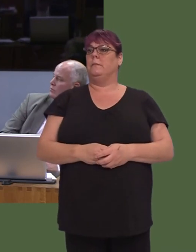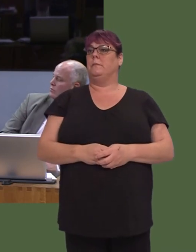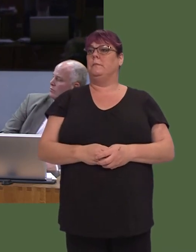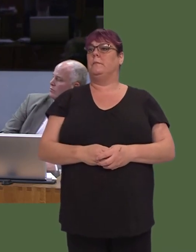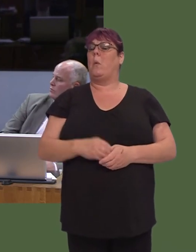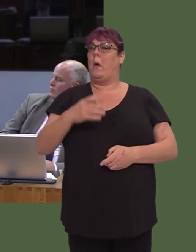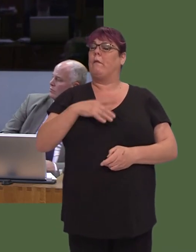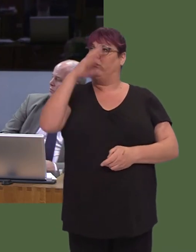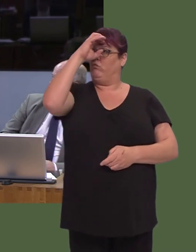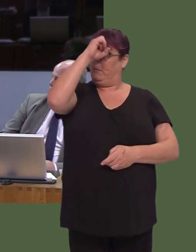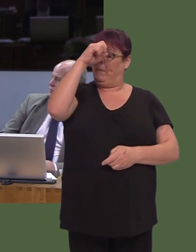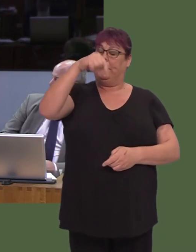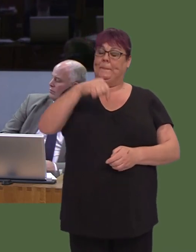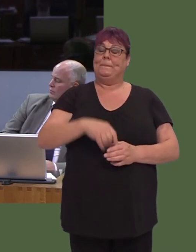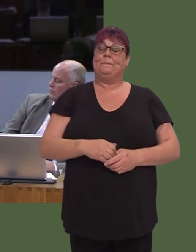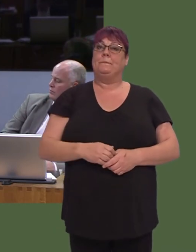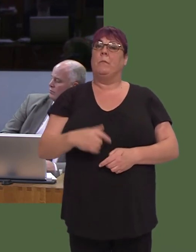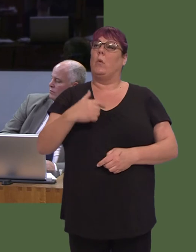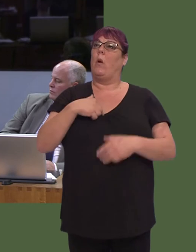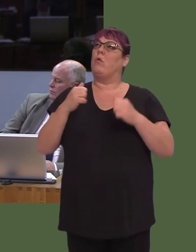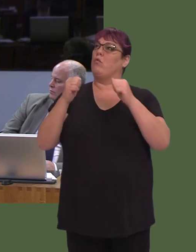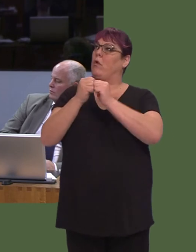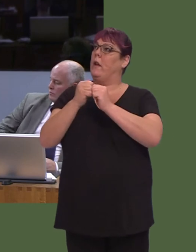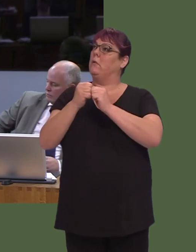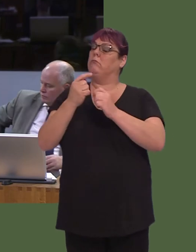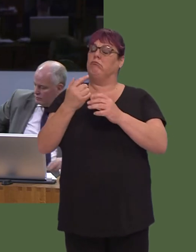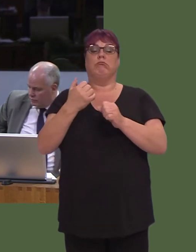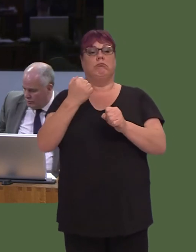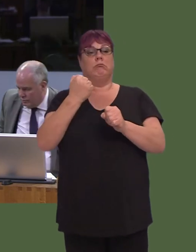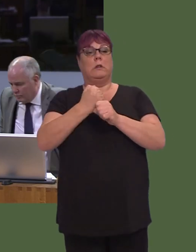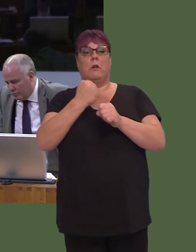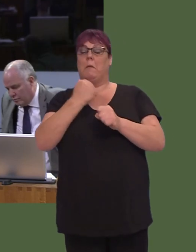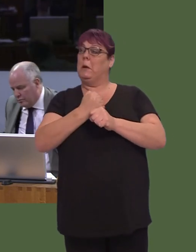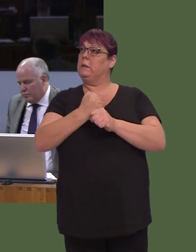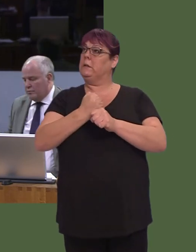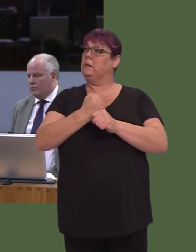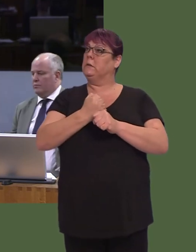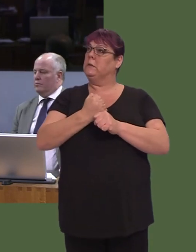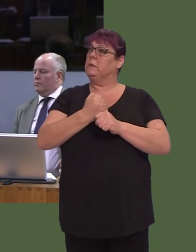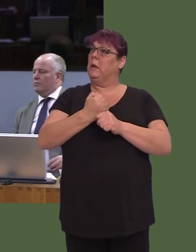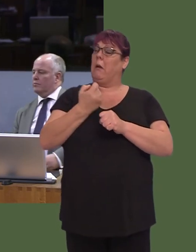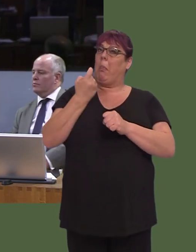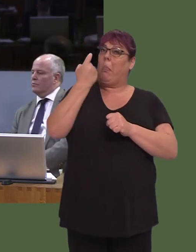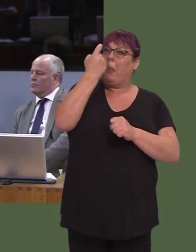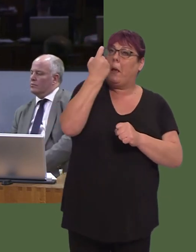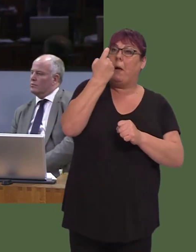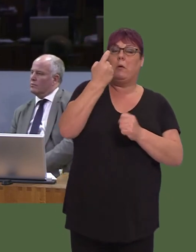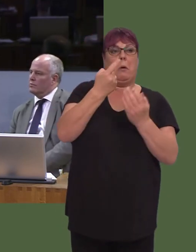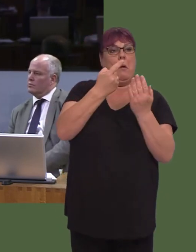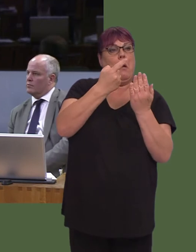For this reason, I do agree that Government can look at policies like a premium on the council tax.